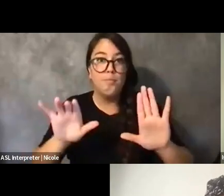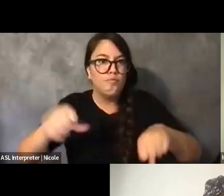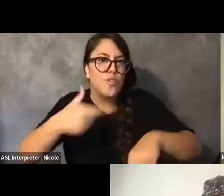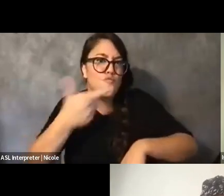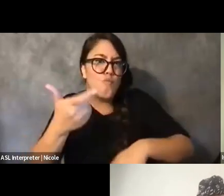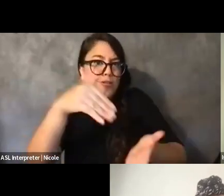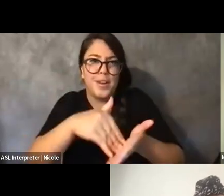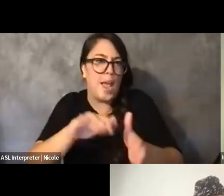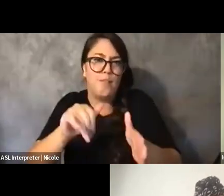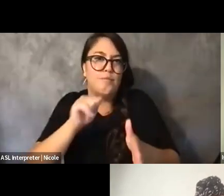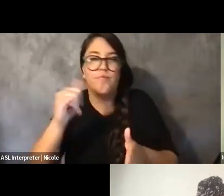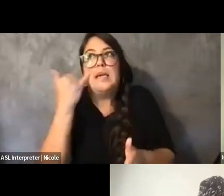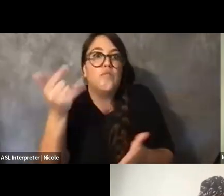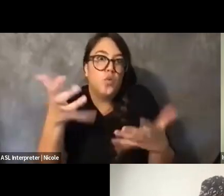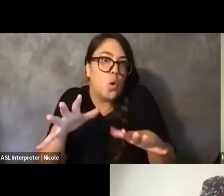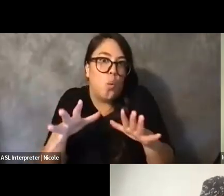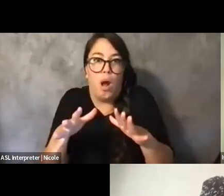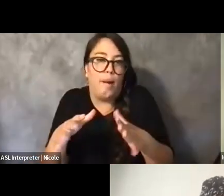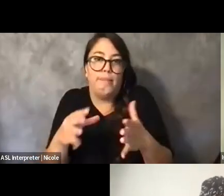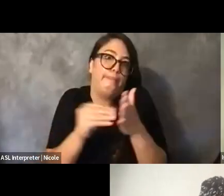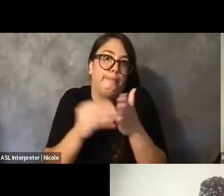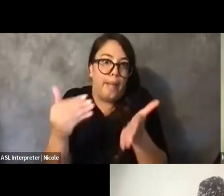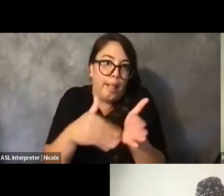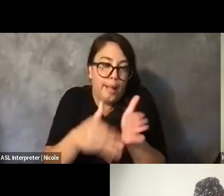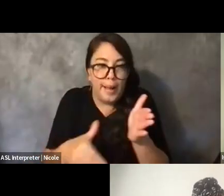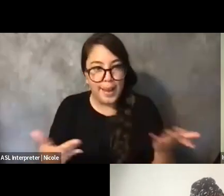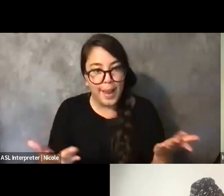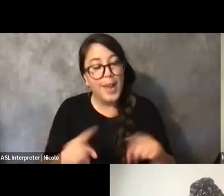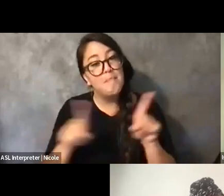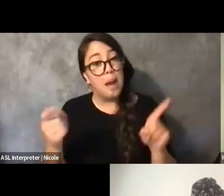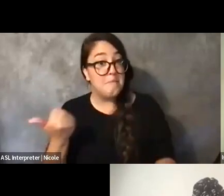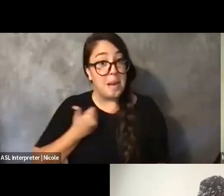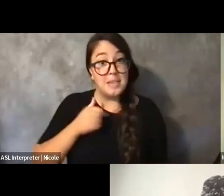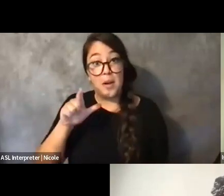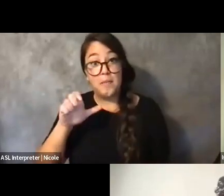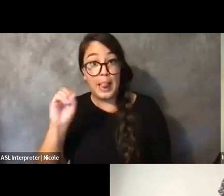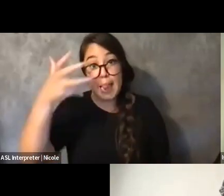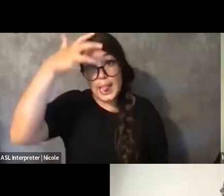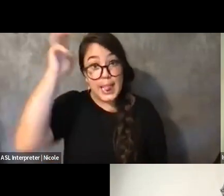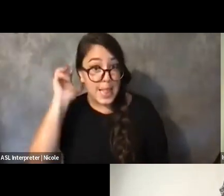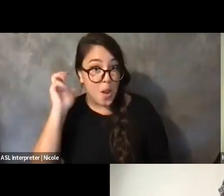But as a lieu -- in lieu season, I say no shame in plugging. This is the time.